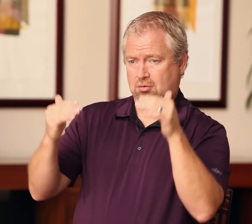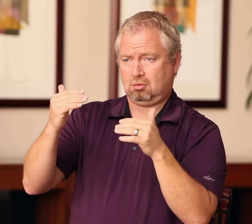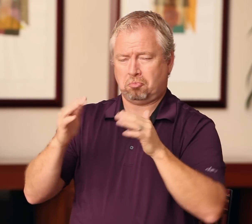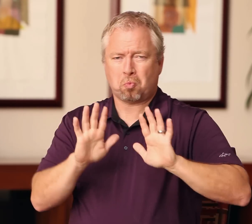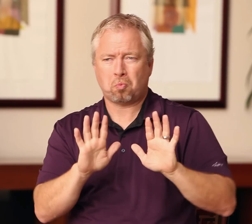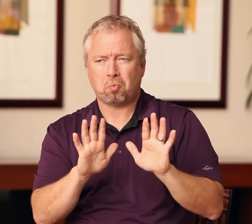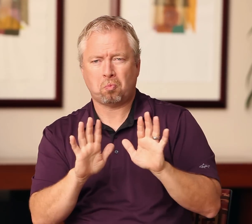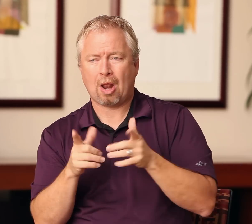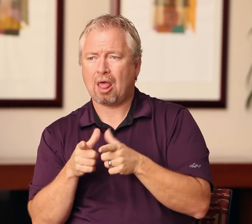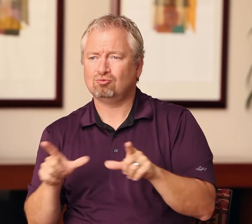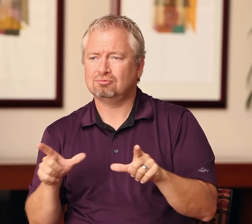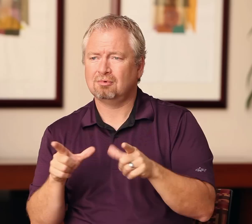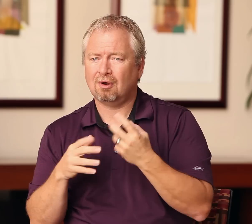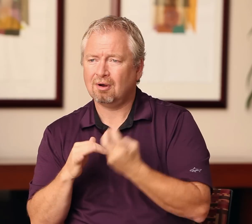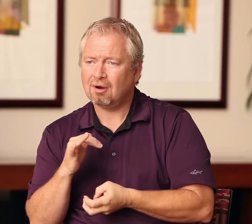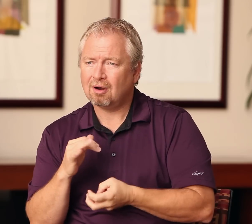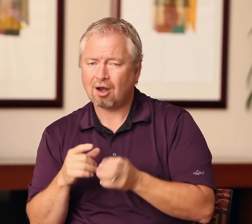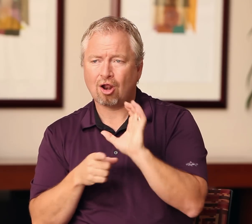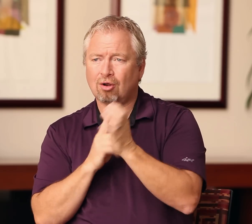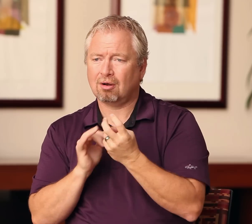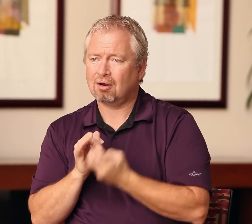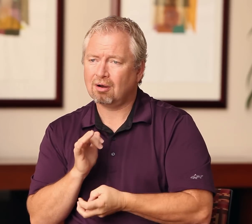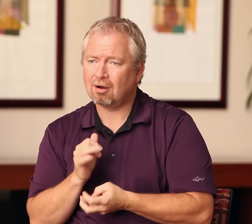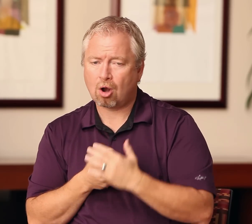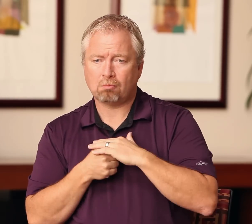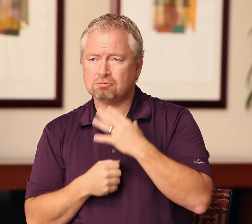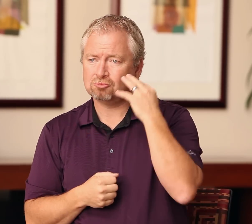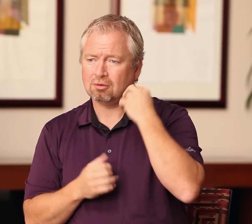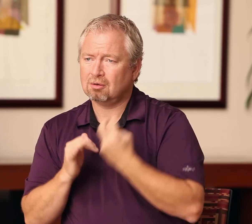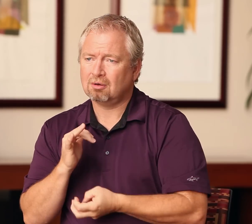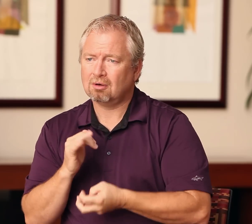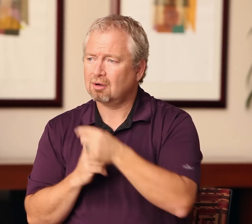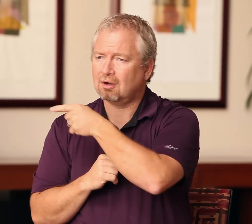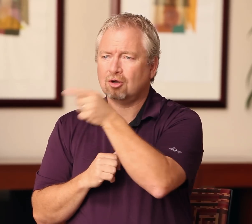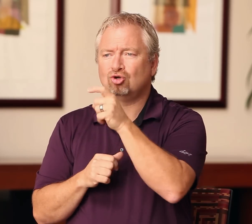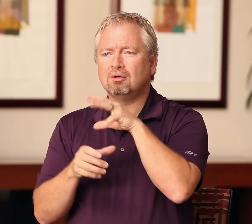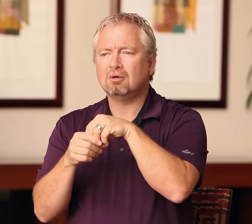Historically, there have only been a very few. But for hearing interpreters, there are many. Hearing interpreters generally feel that their knowledge within the interpreting field is superior to deaf interpreters’ knowledge. Therefore, they may resent the idea that a deaf interpreter could possibly move into a higher position than them. What they are forgetting is the language skill that the deaf interpreters have.